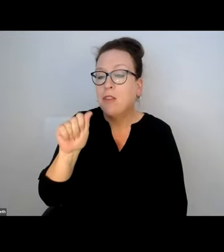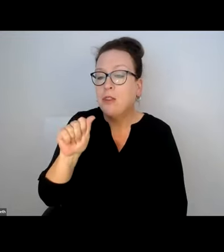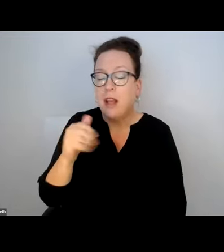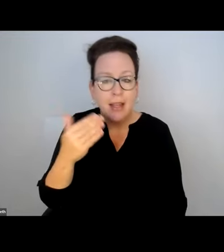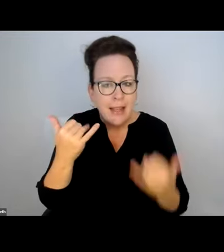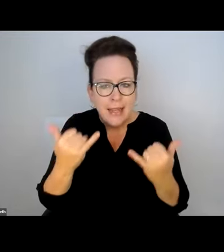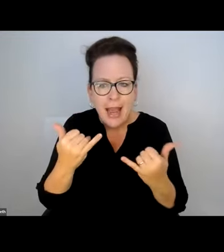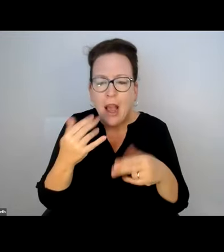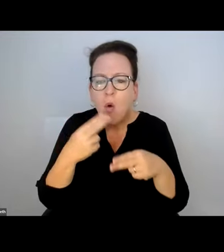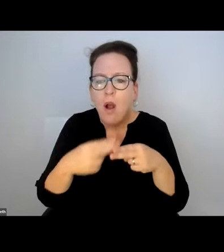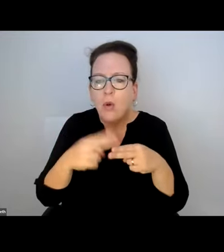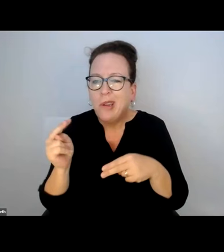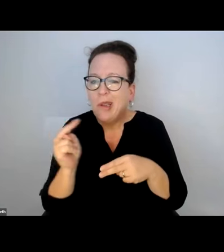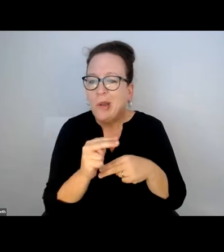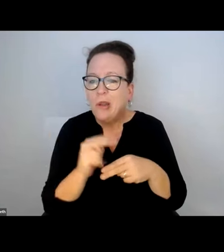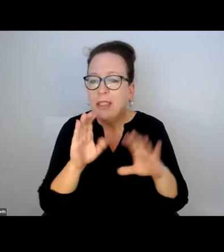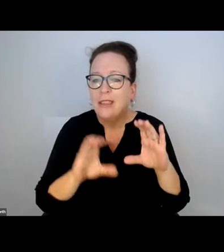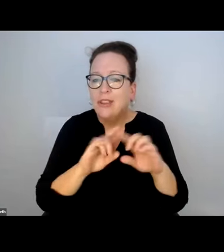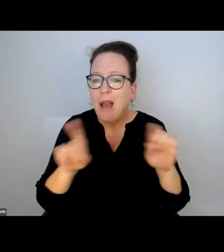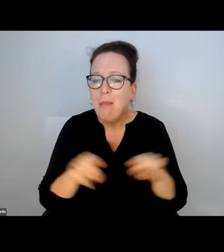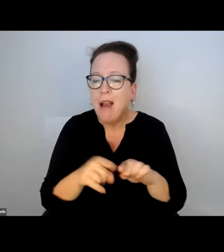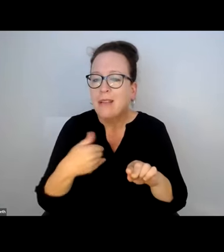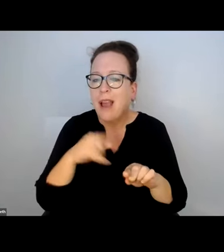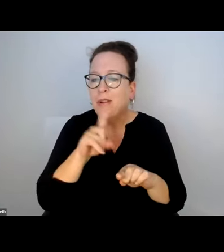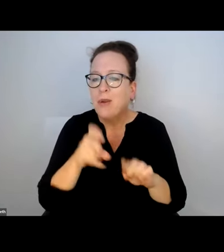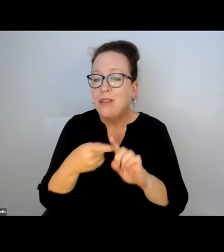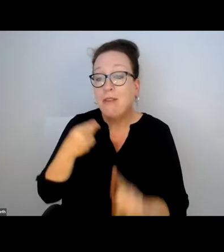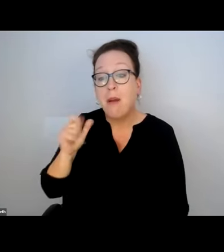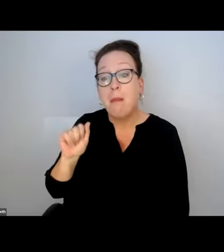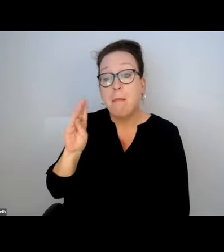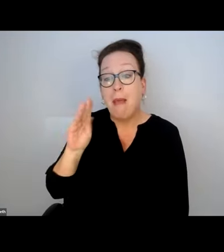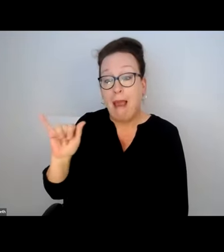WE'LL FOLLOW UP ON THAT. THANKS ANDREA AND NORA. I WILL GO TO A CHAT QUESTION.